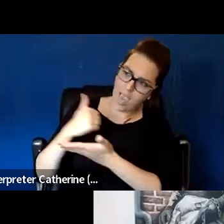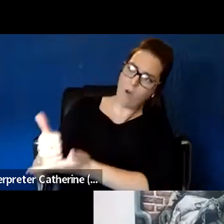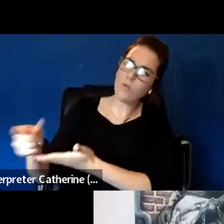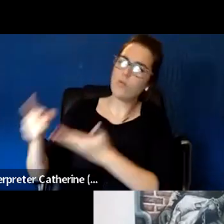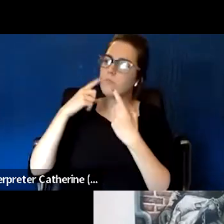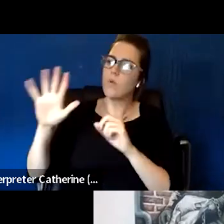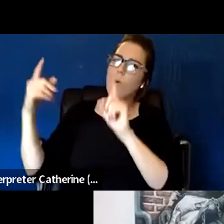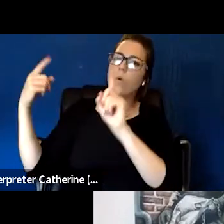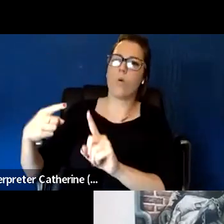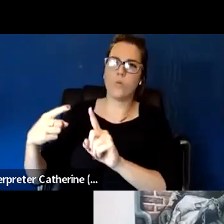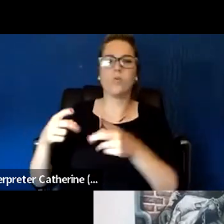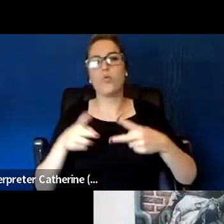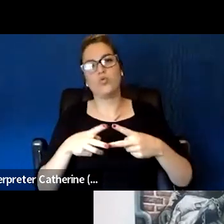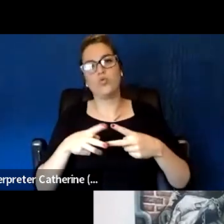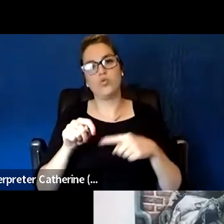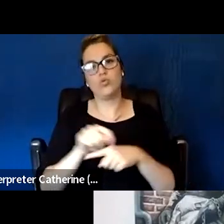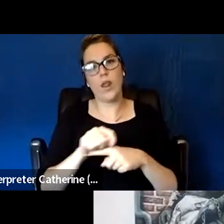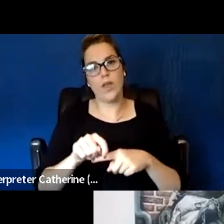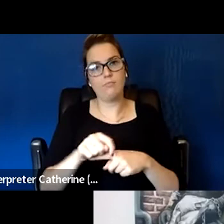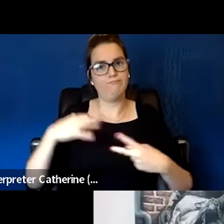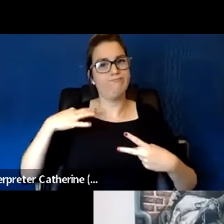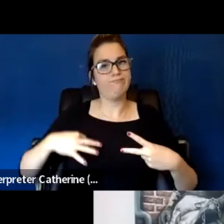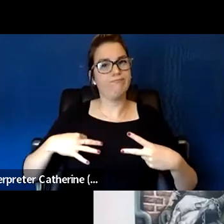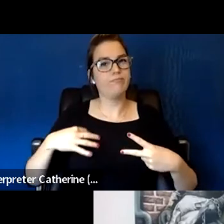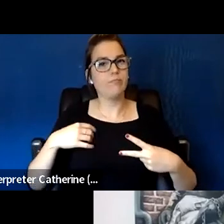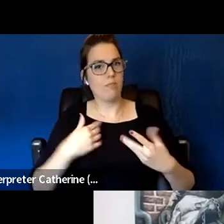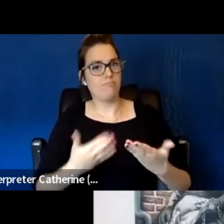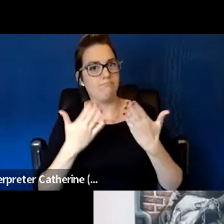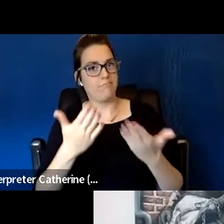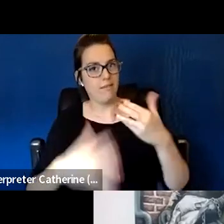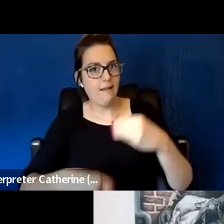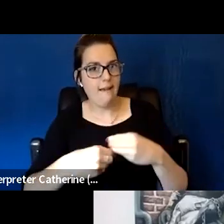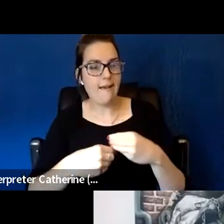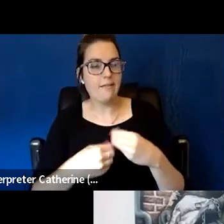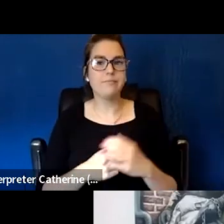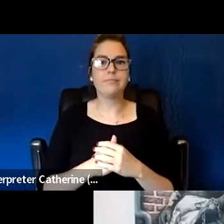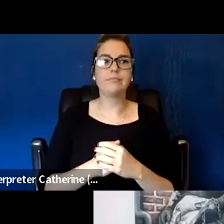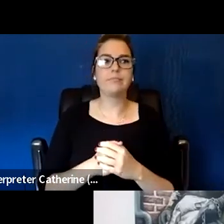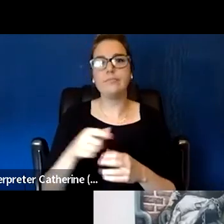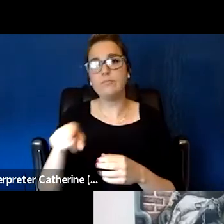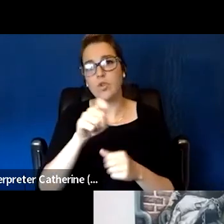So those would be the two things that I might add as far as maybe jot down a note and look into either of those trainings,